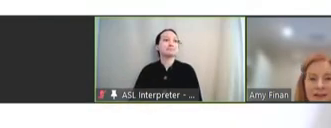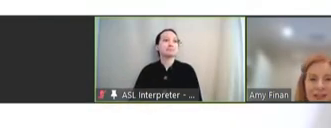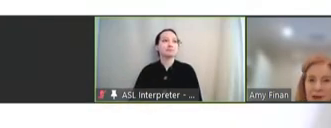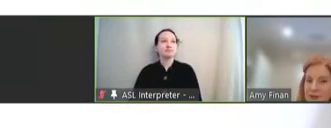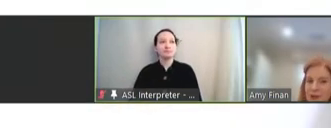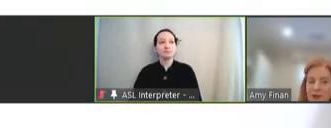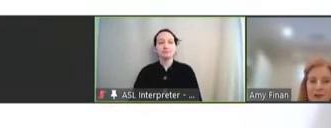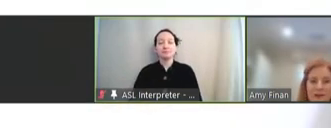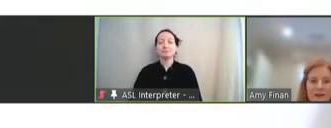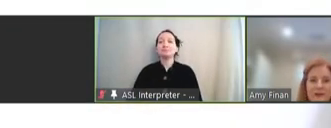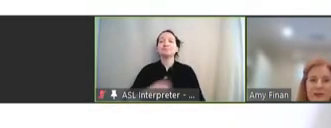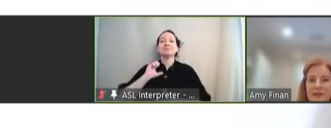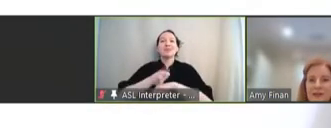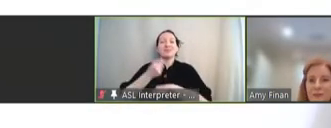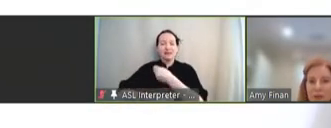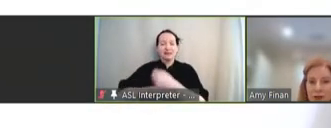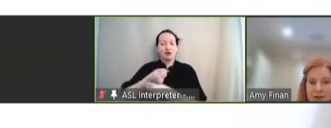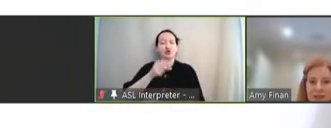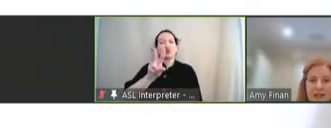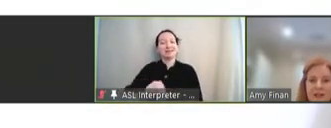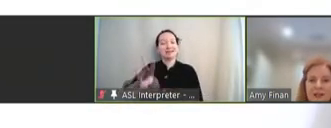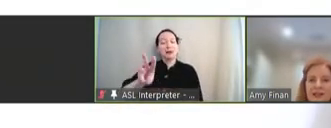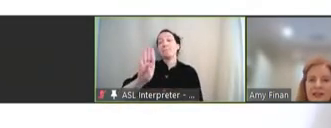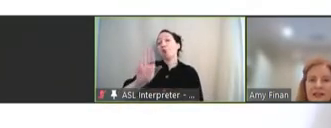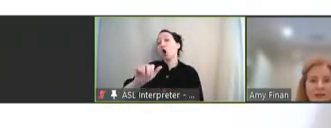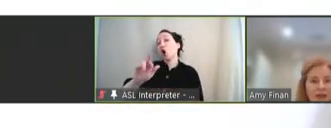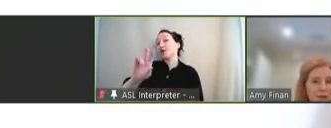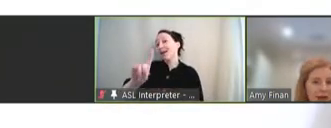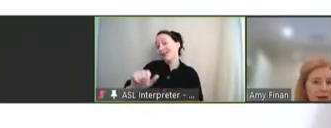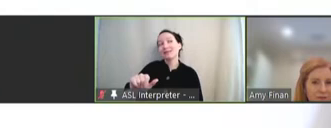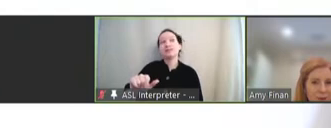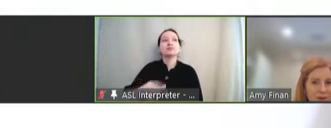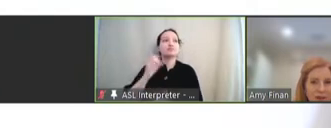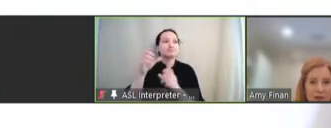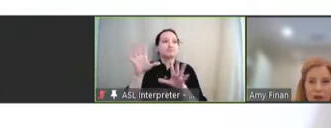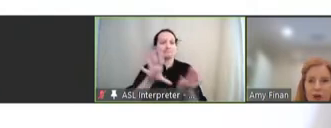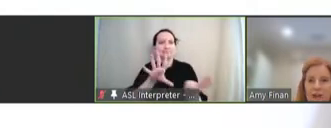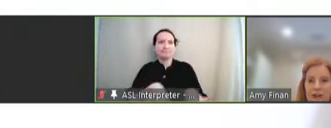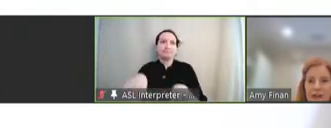Established in 2006, BARDA's taken on significant amount of risk in targeting and